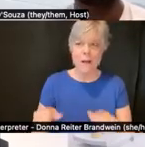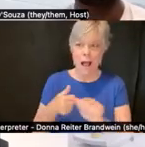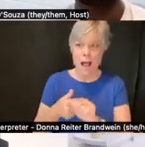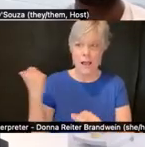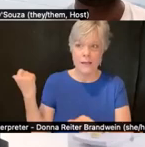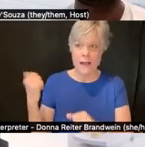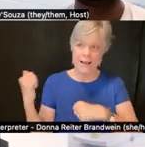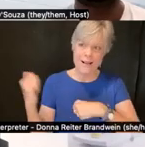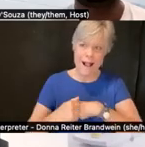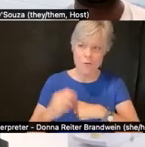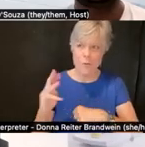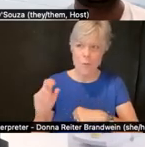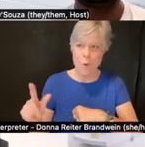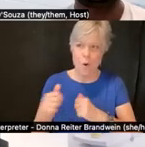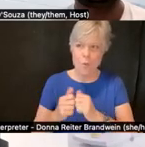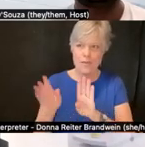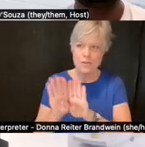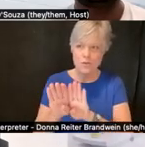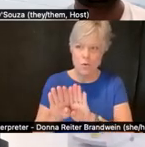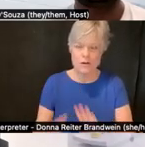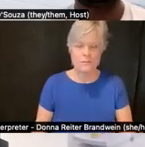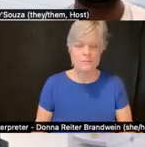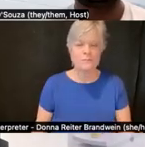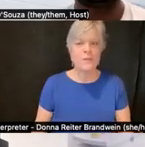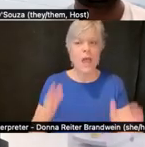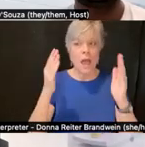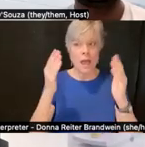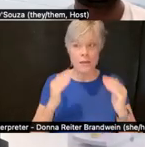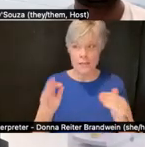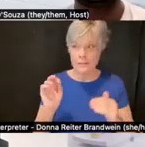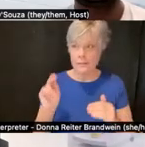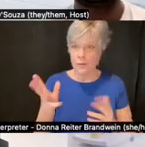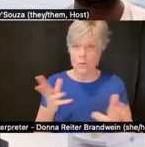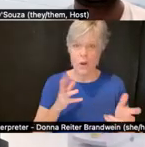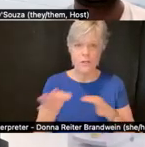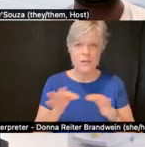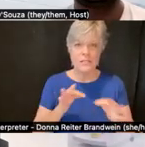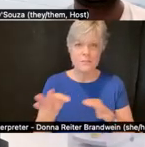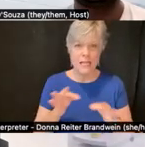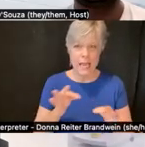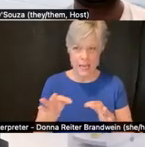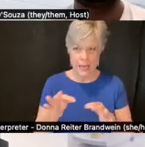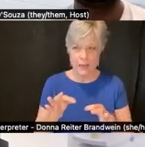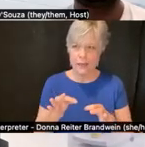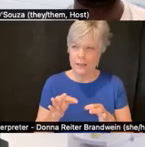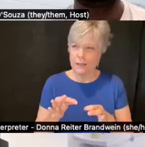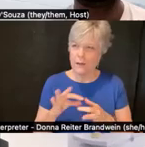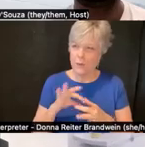The next link I wanted to tell a little bit more about in terms of the context in which we find ourselves is